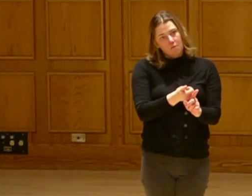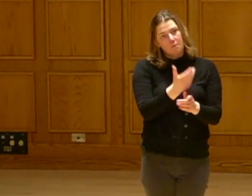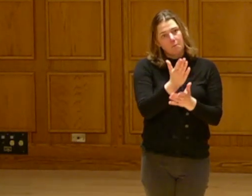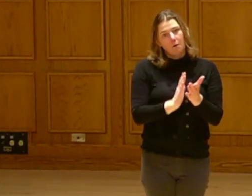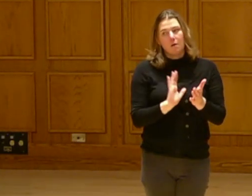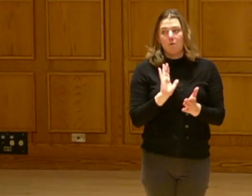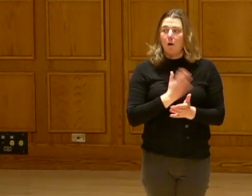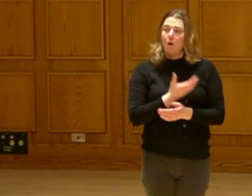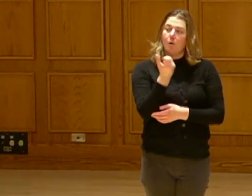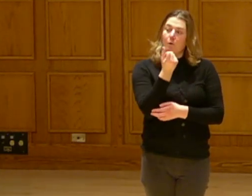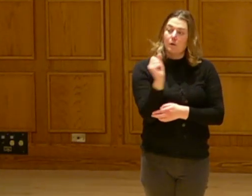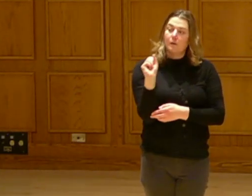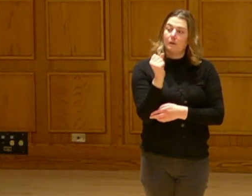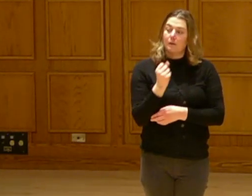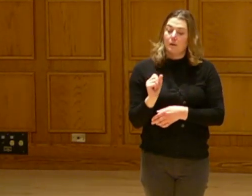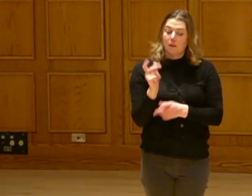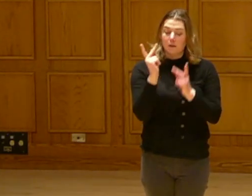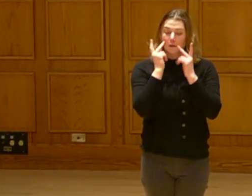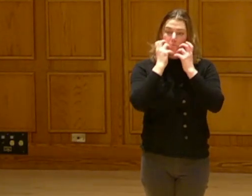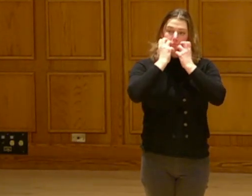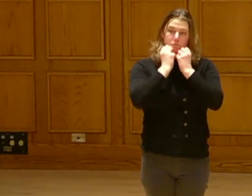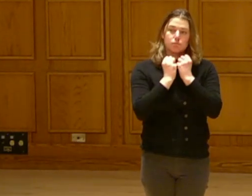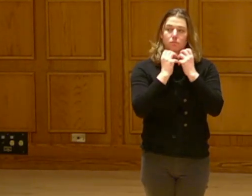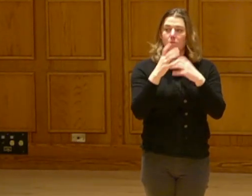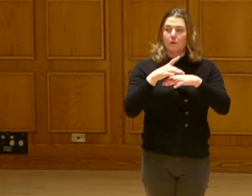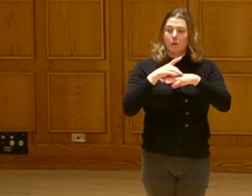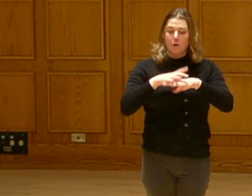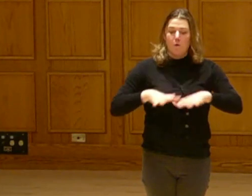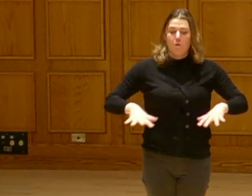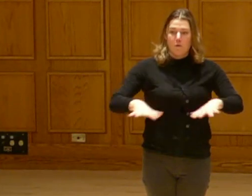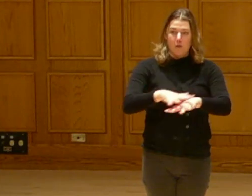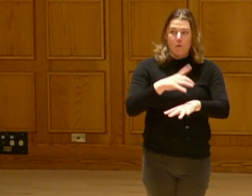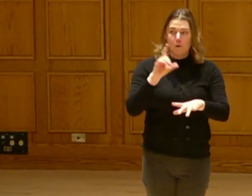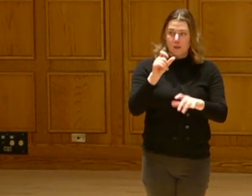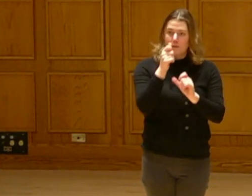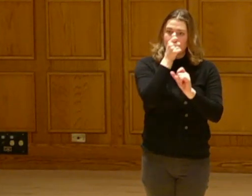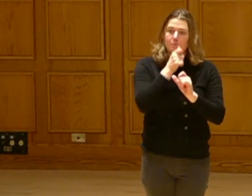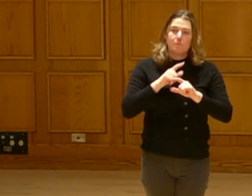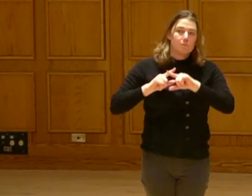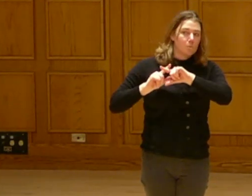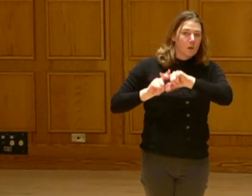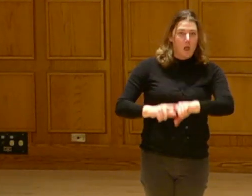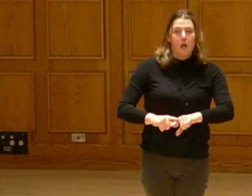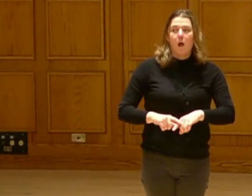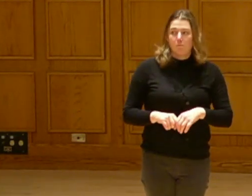the active resistance to be able to grow our own food and steward the earth that we reside upon.